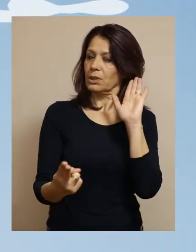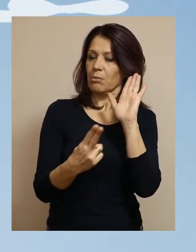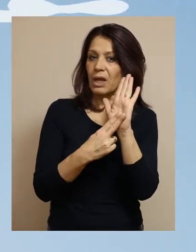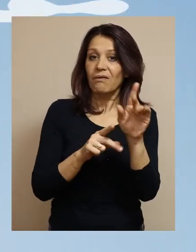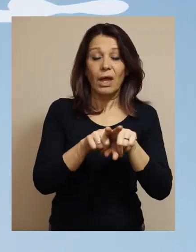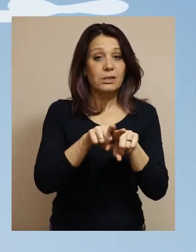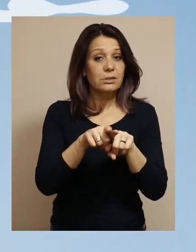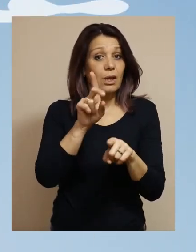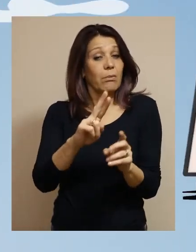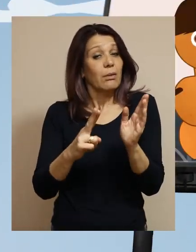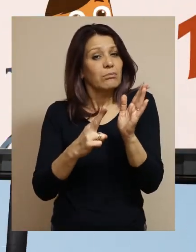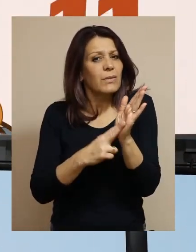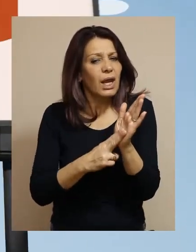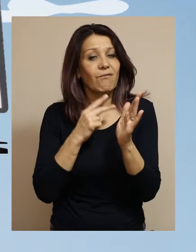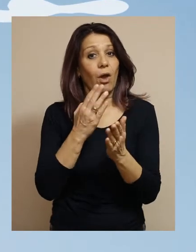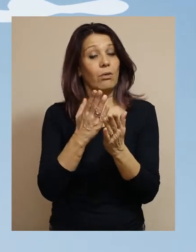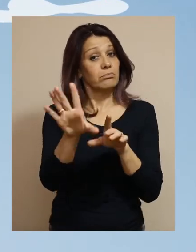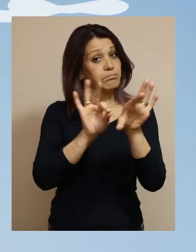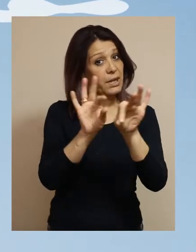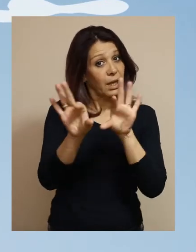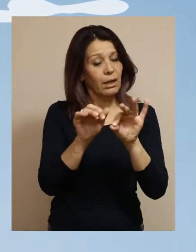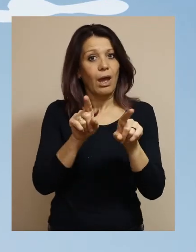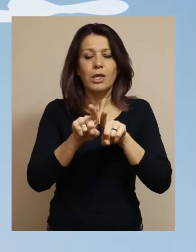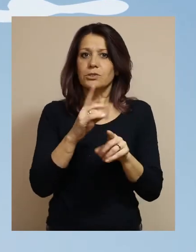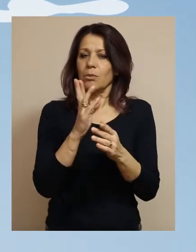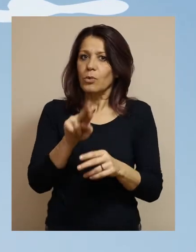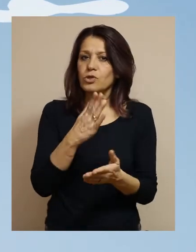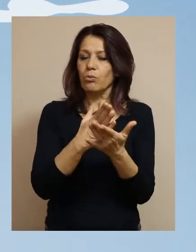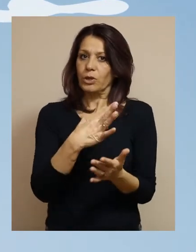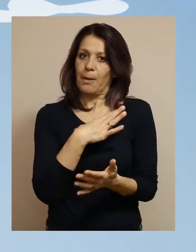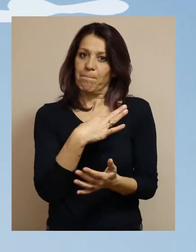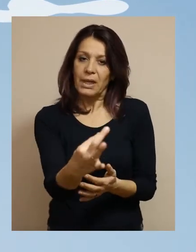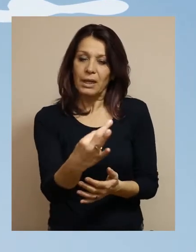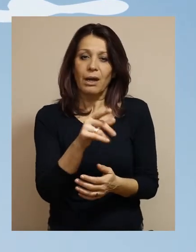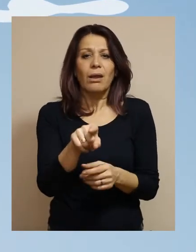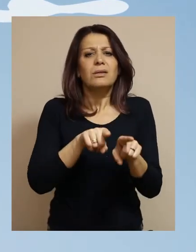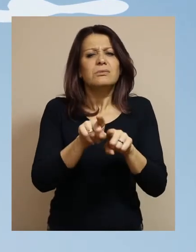and political rights. This means they can choose and be chosen.